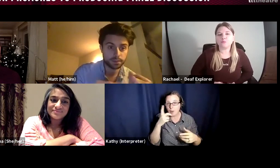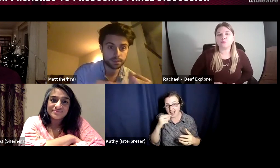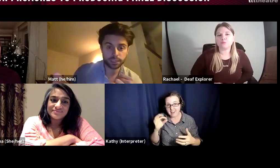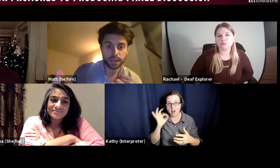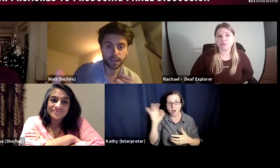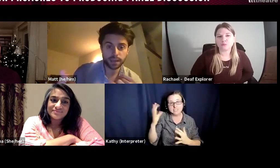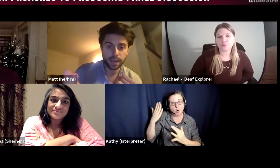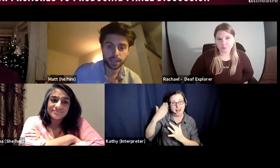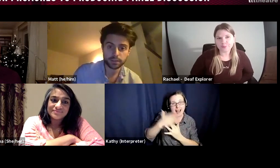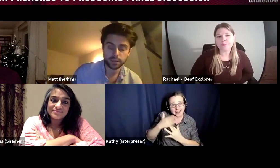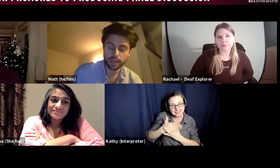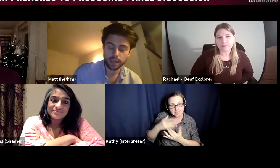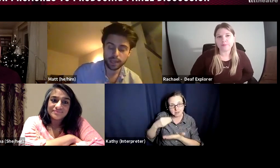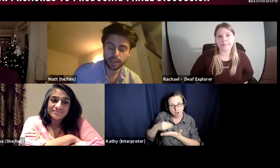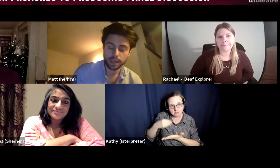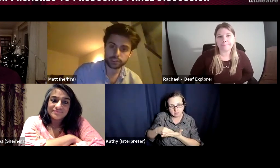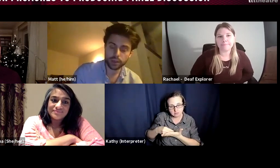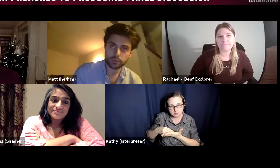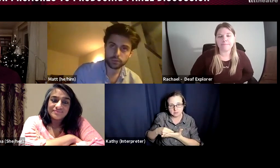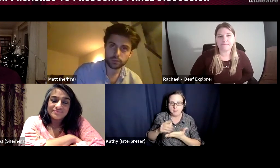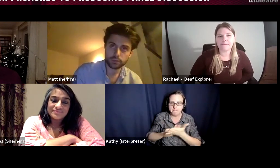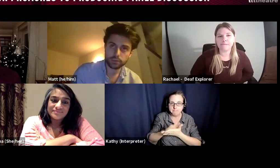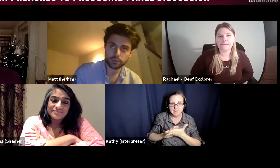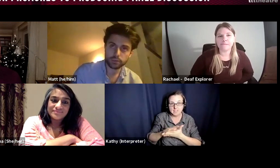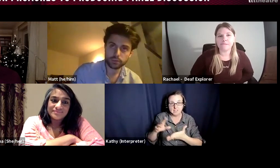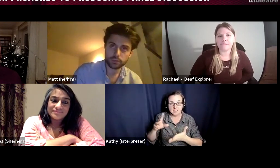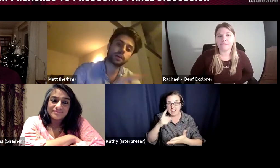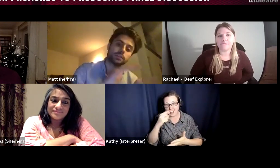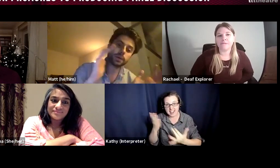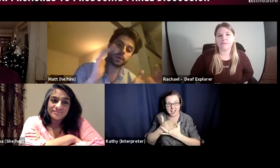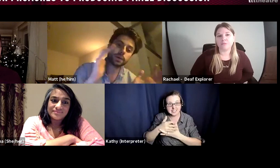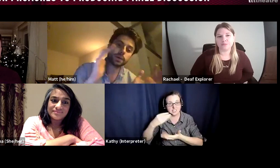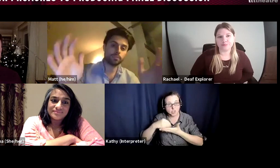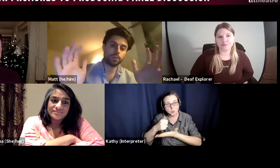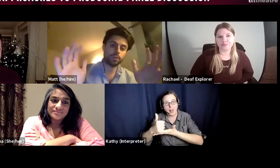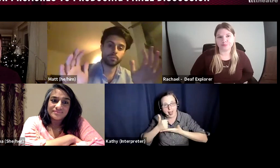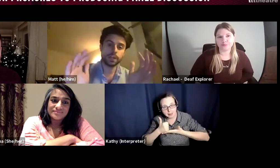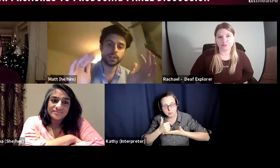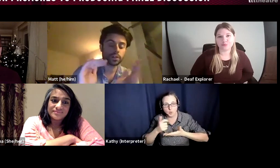putting together that application, and also the £15,000 that you can apply for does not